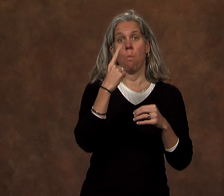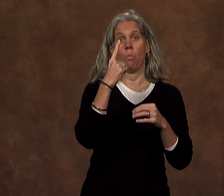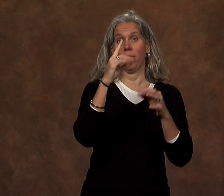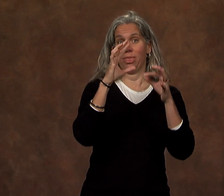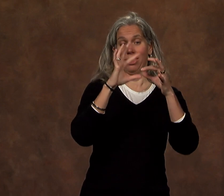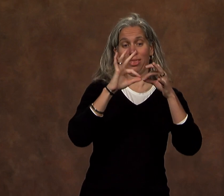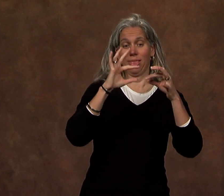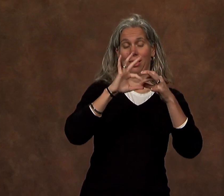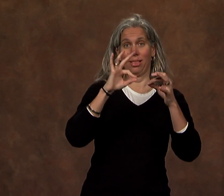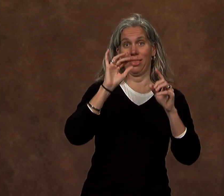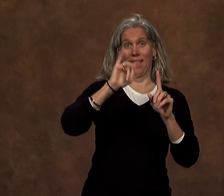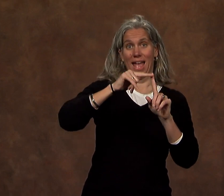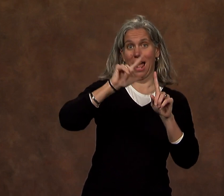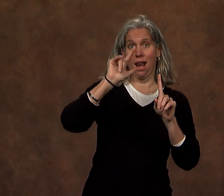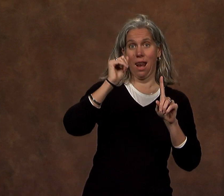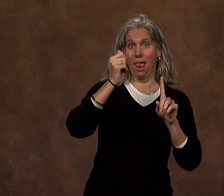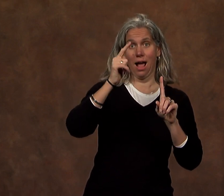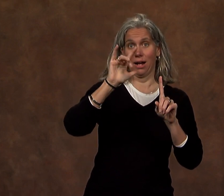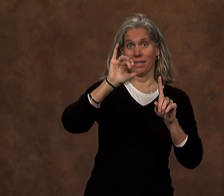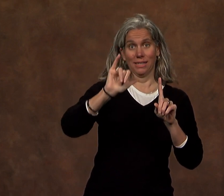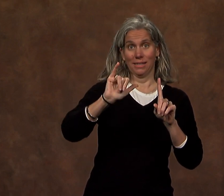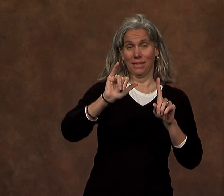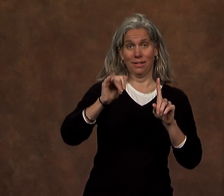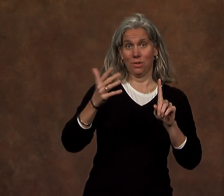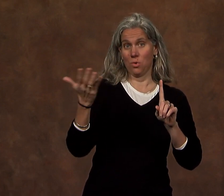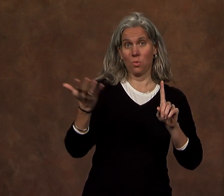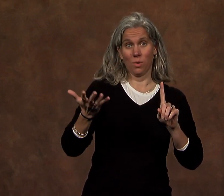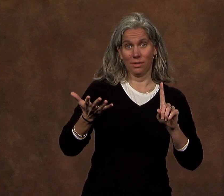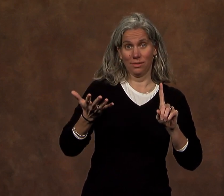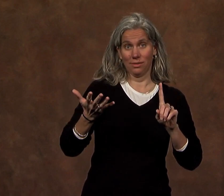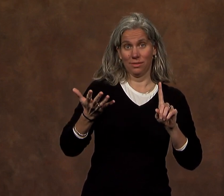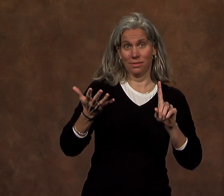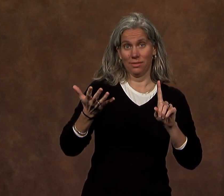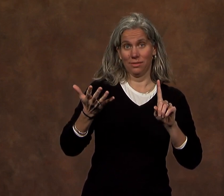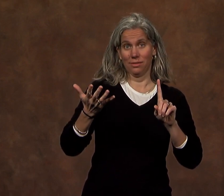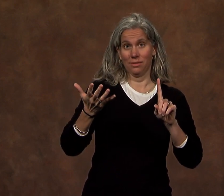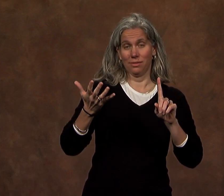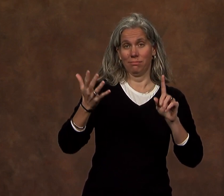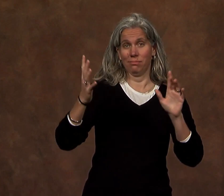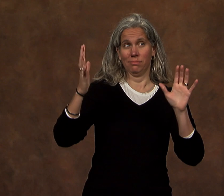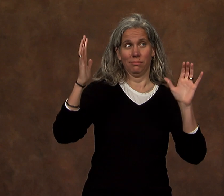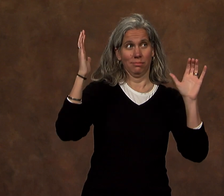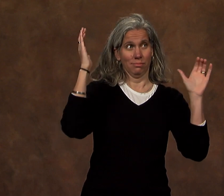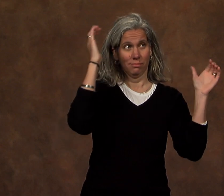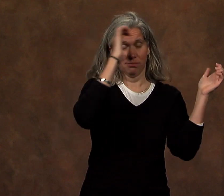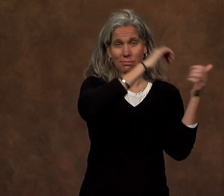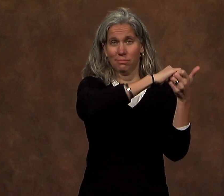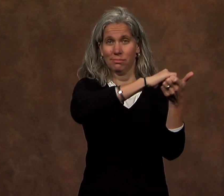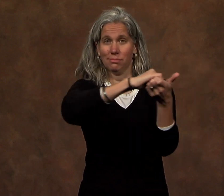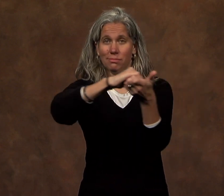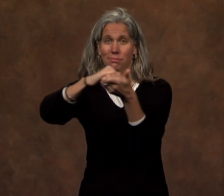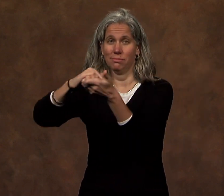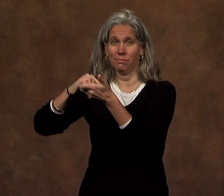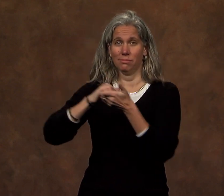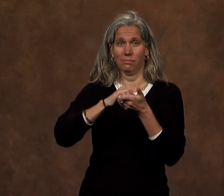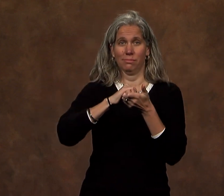The story about Gallaudet's legacy. This is a story of us coming together